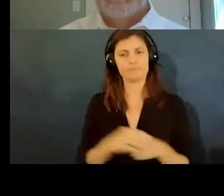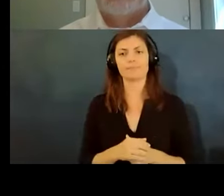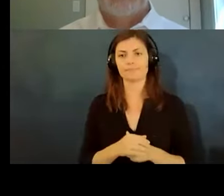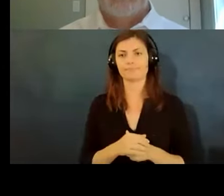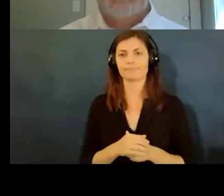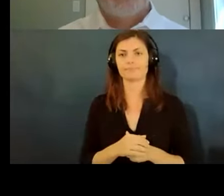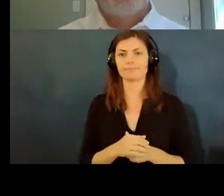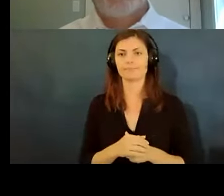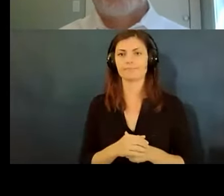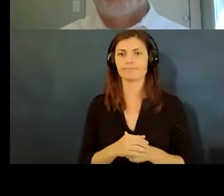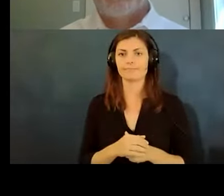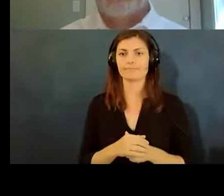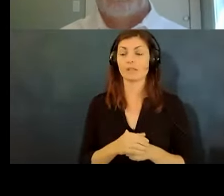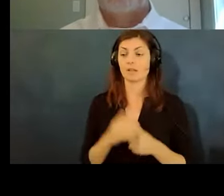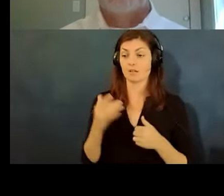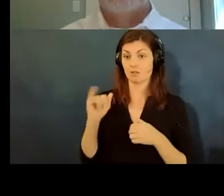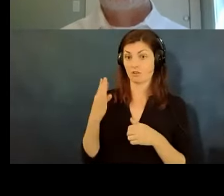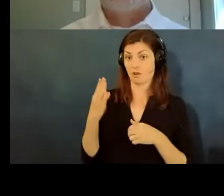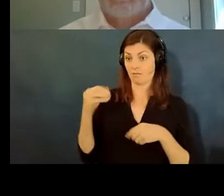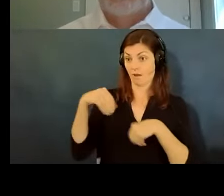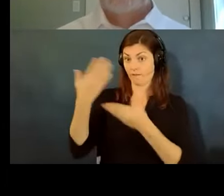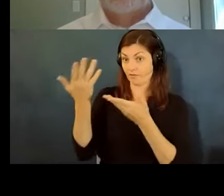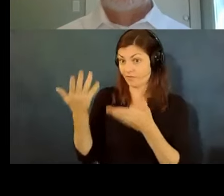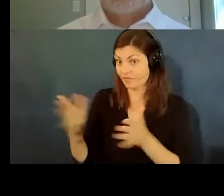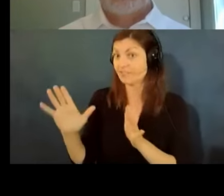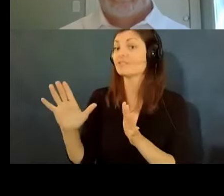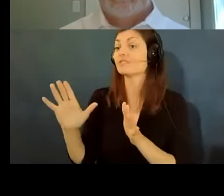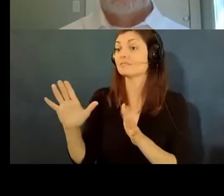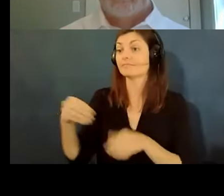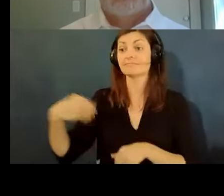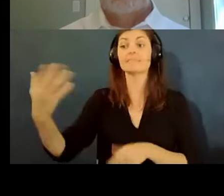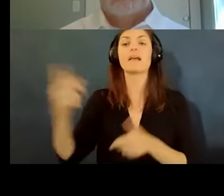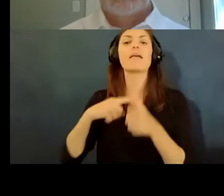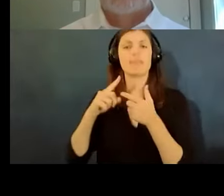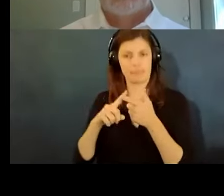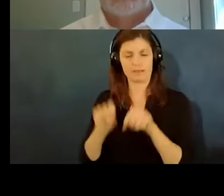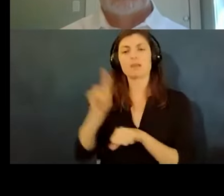until the offer but once there is an offer then you can uh ask about medical conditions